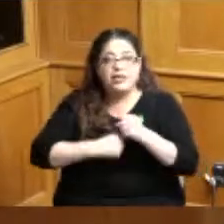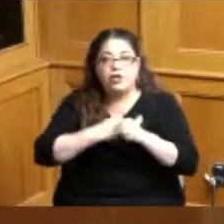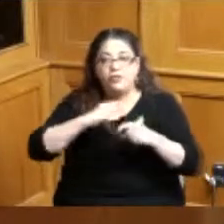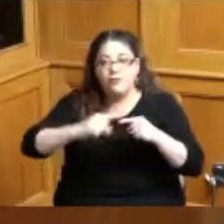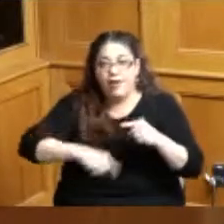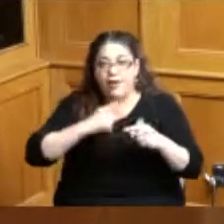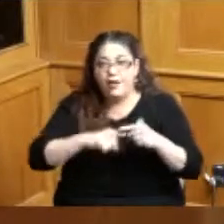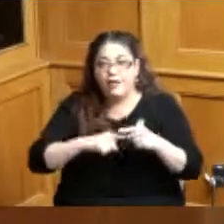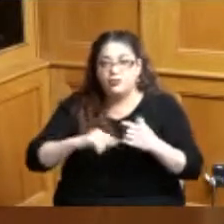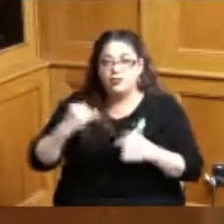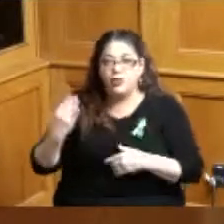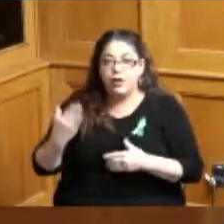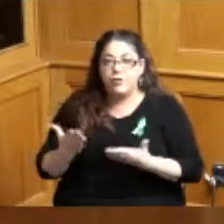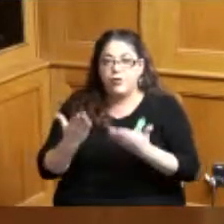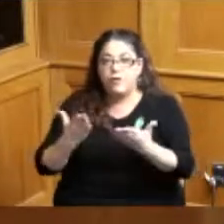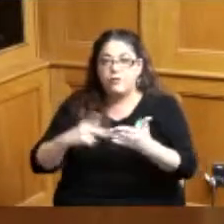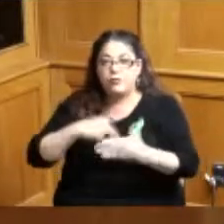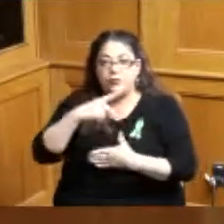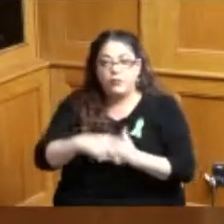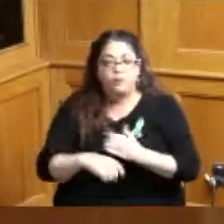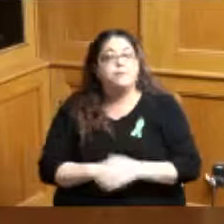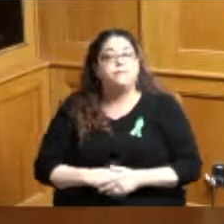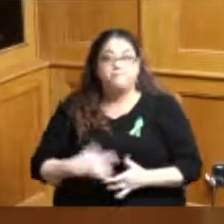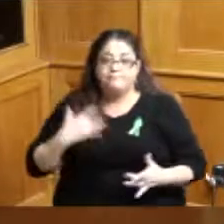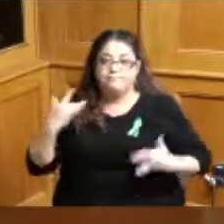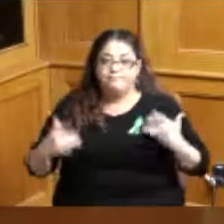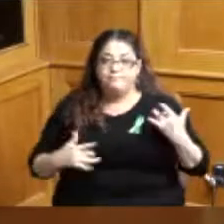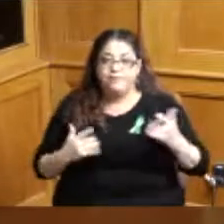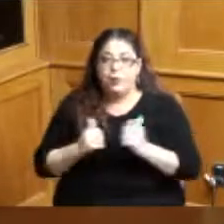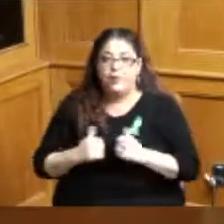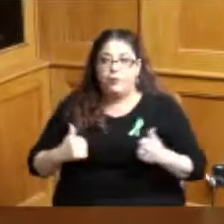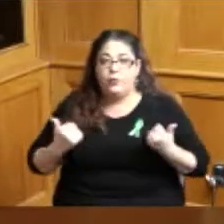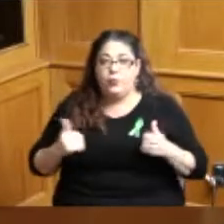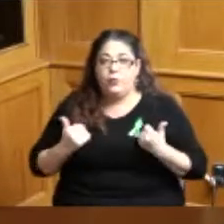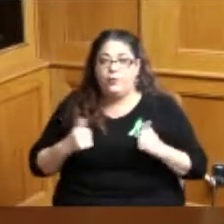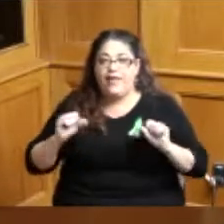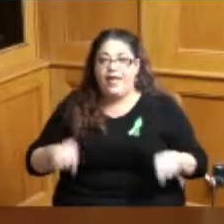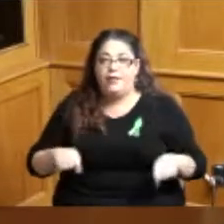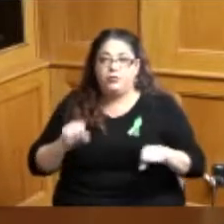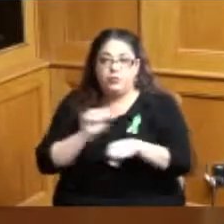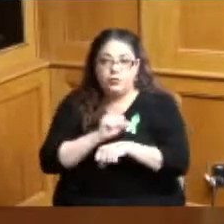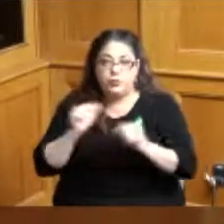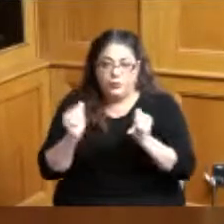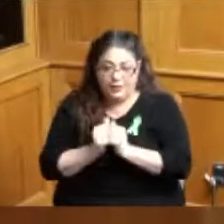we are really excited about the opportunity of our youth being able to work and we know their